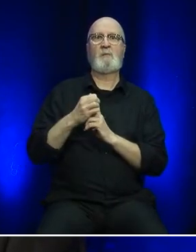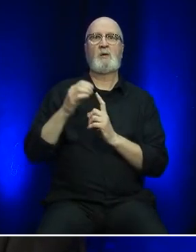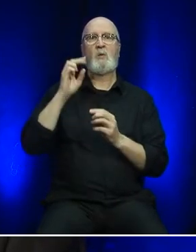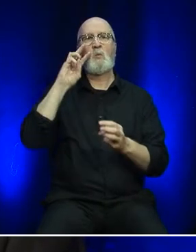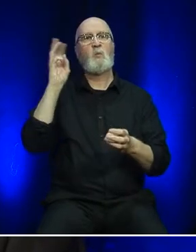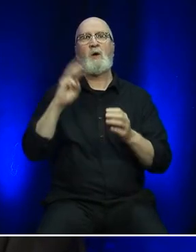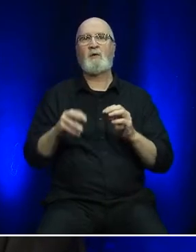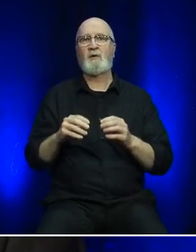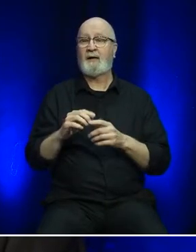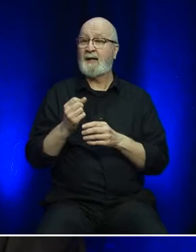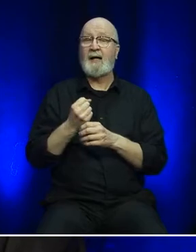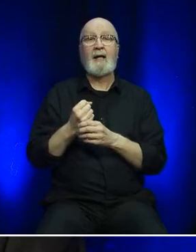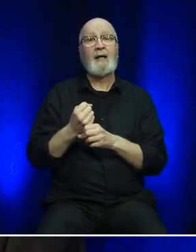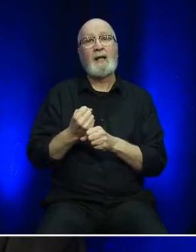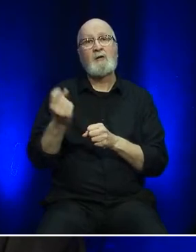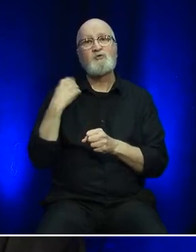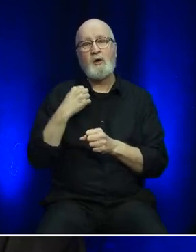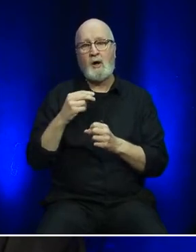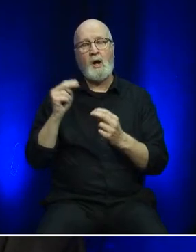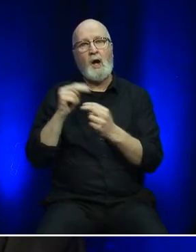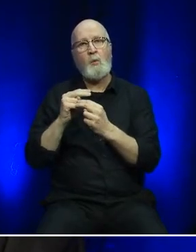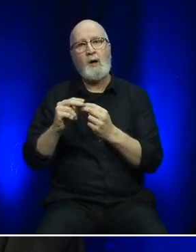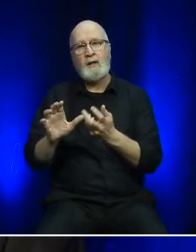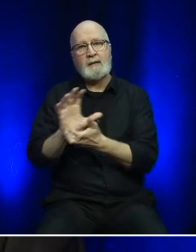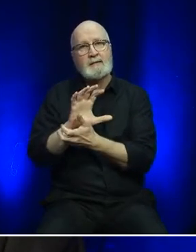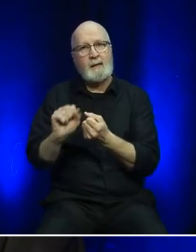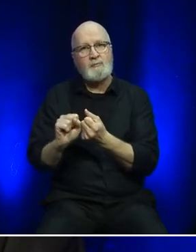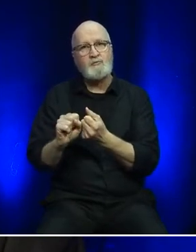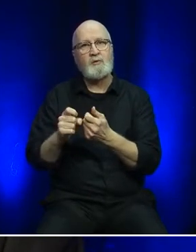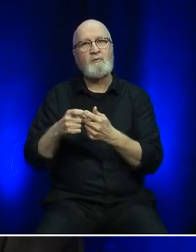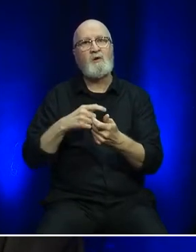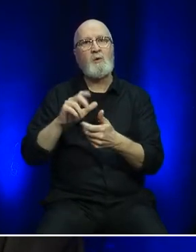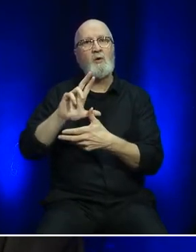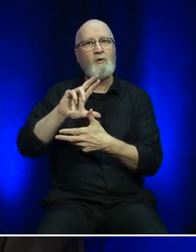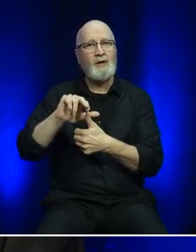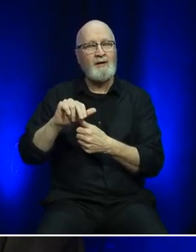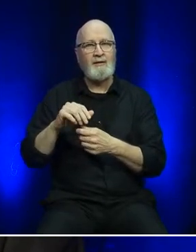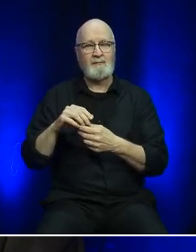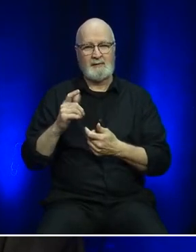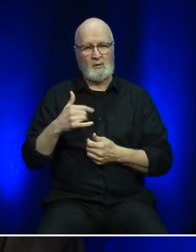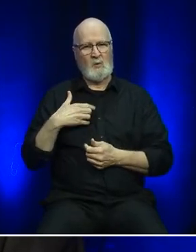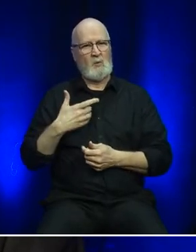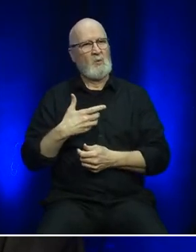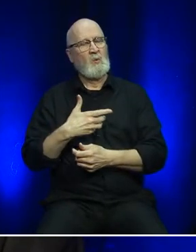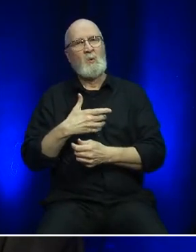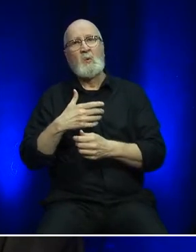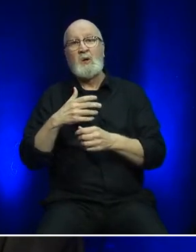Last year's highway washouts and Hurricane Fiona are demonstrating the power of nature and how we must adapt.